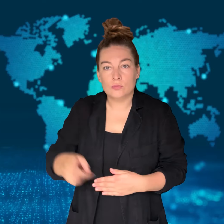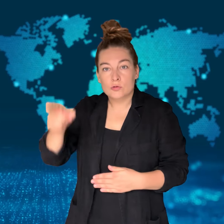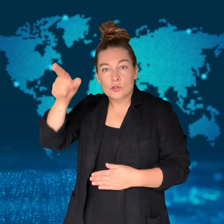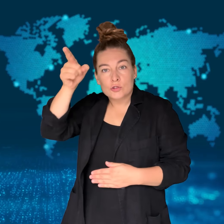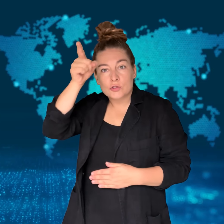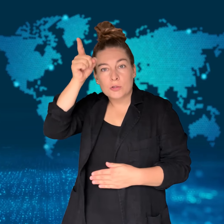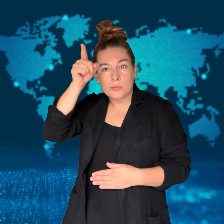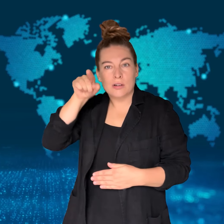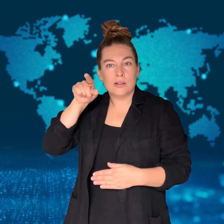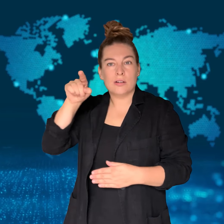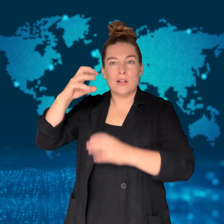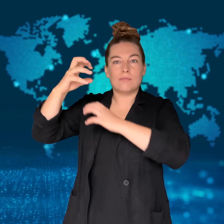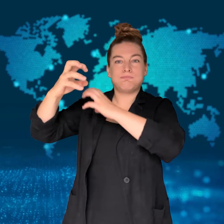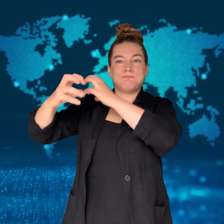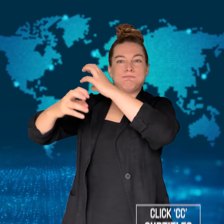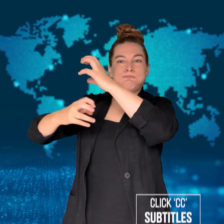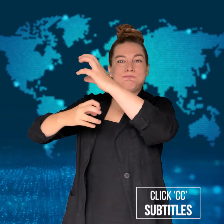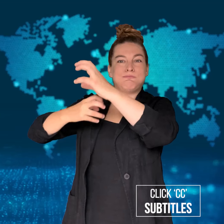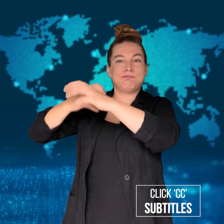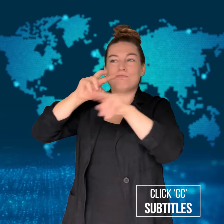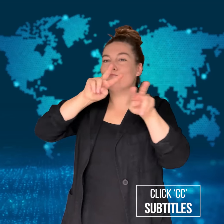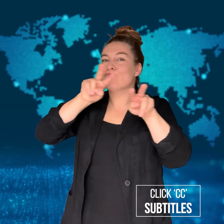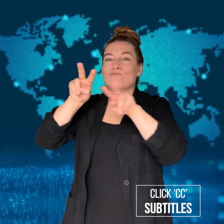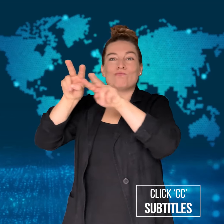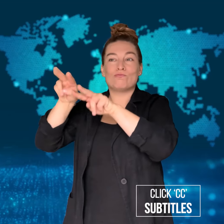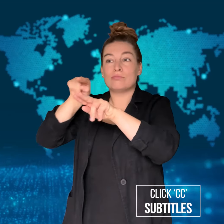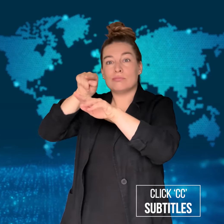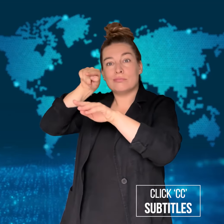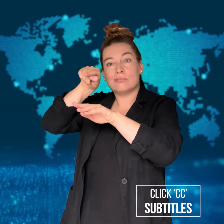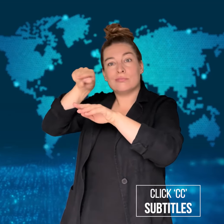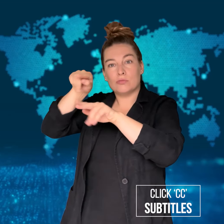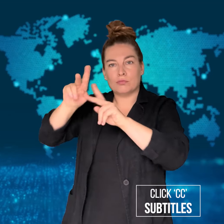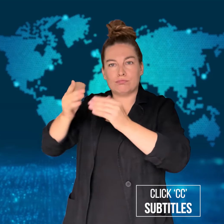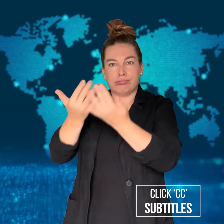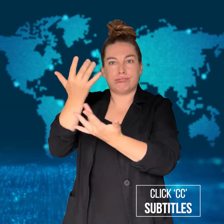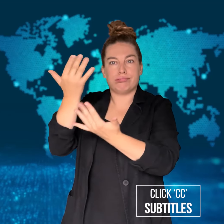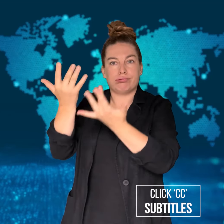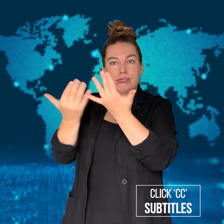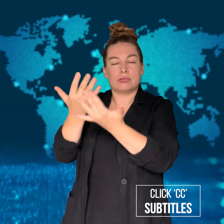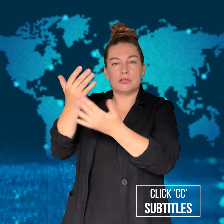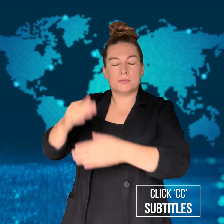Ferris wheel catches fire